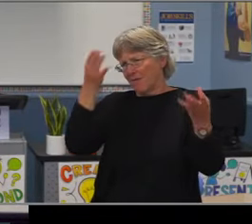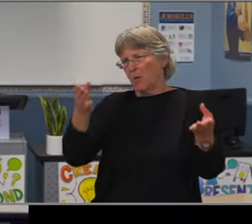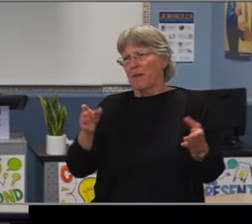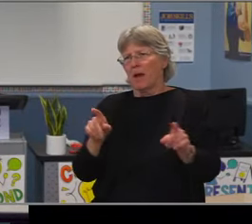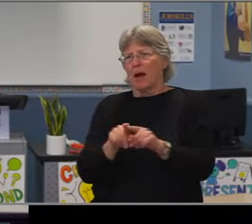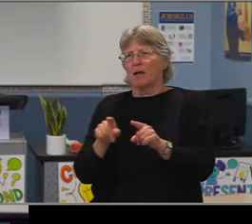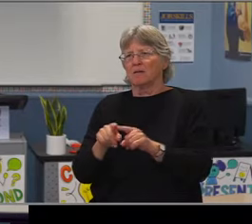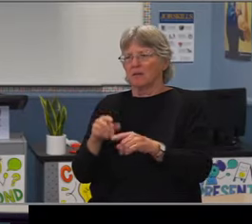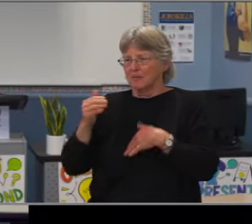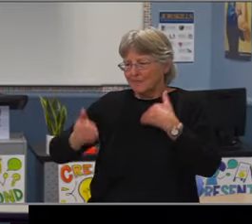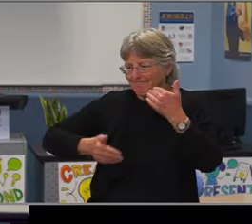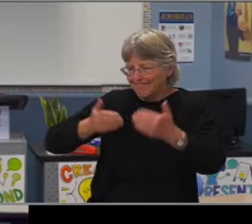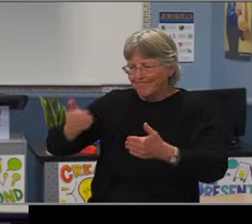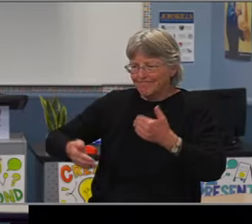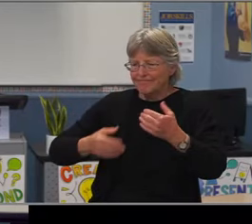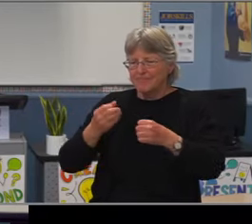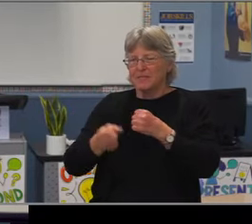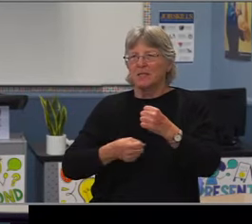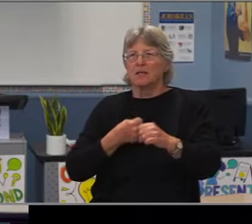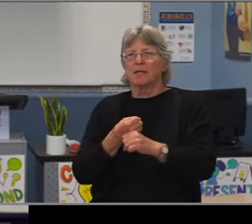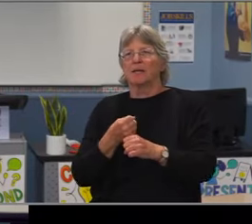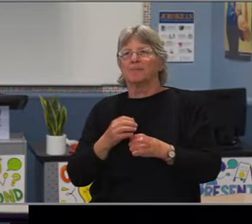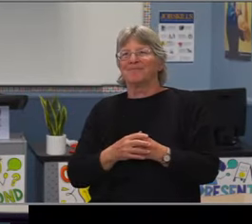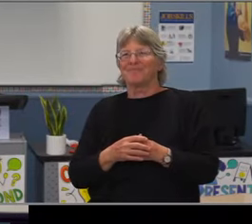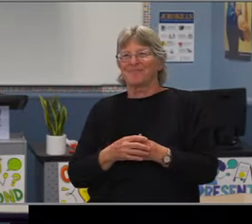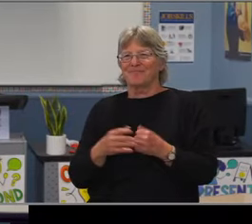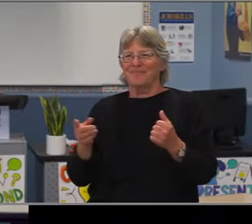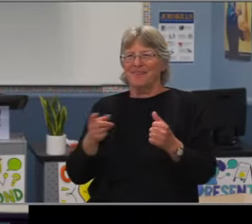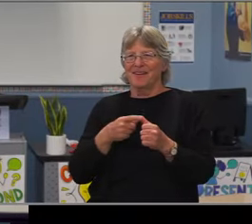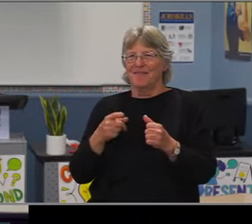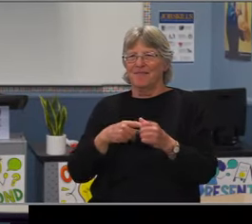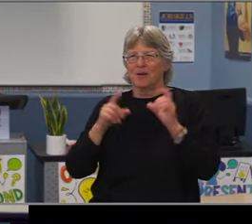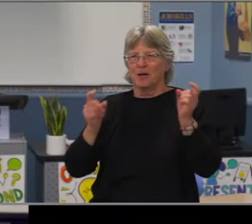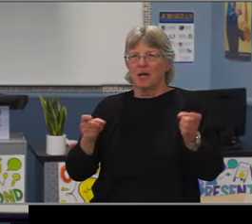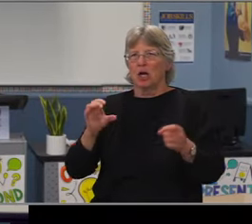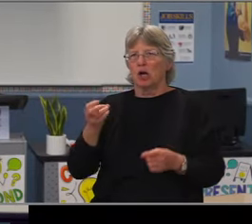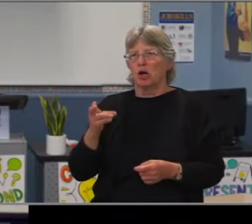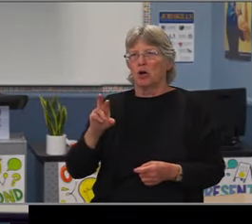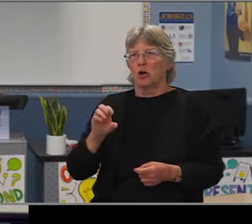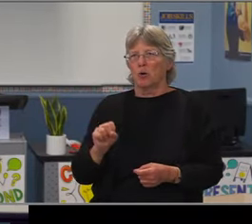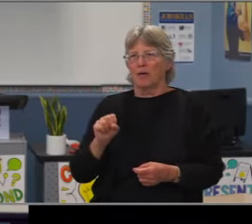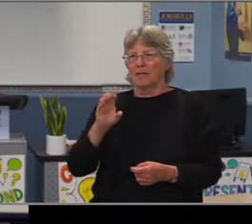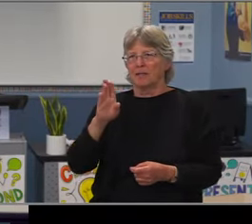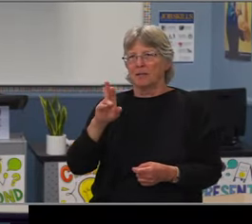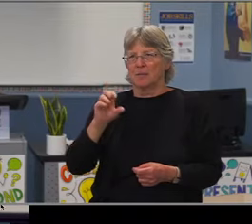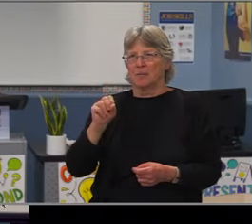And then actually by the time they get to 11th grade, we're actually seeing a slight decrease